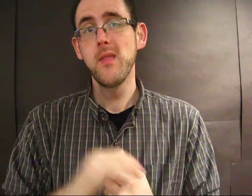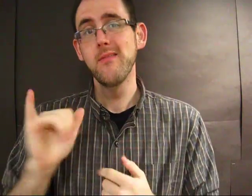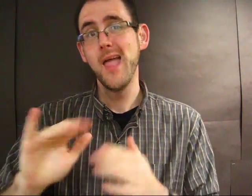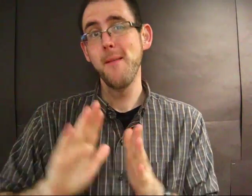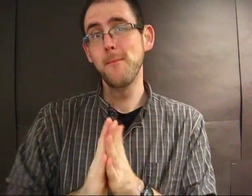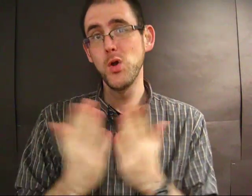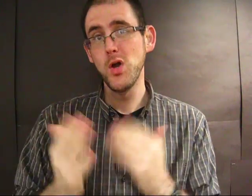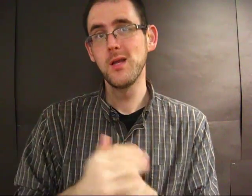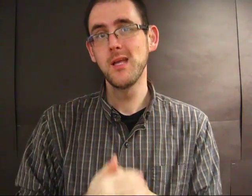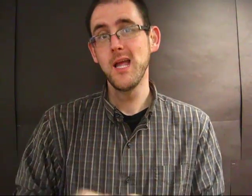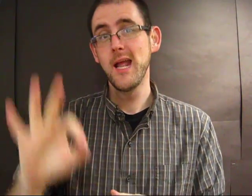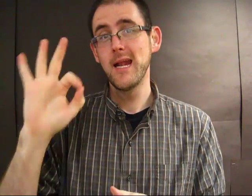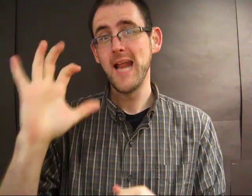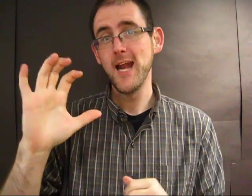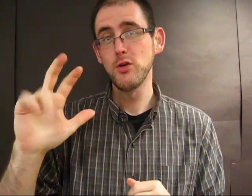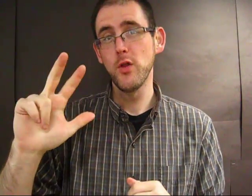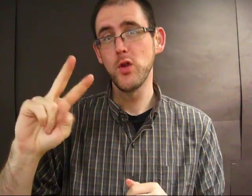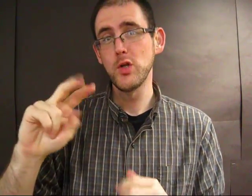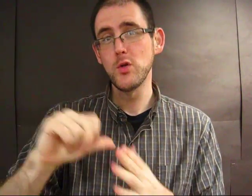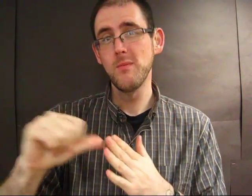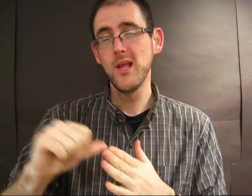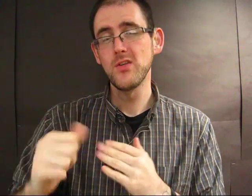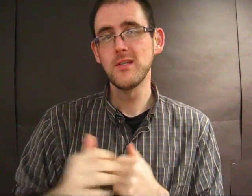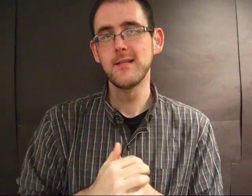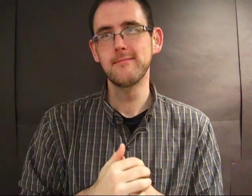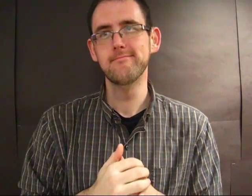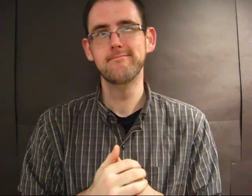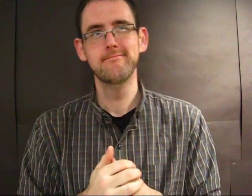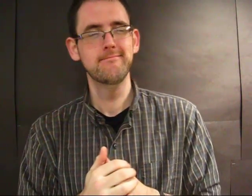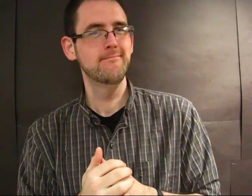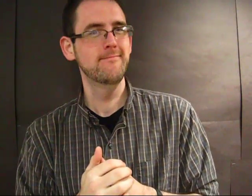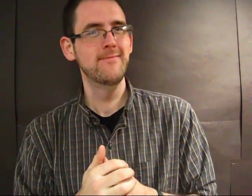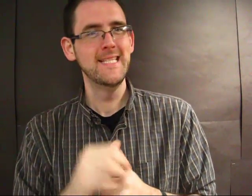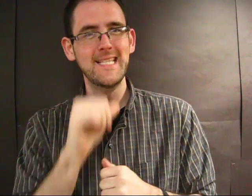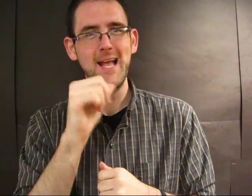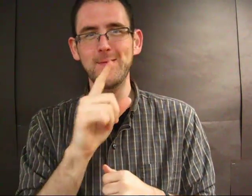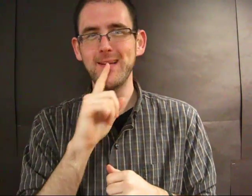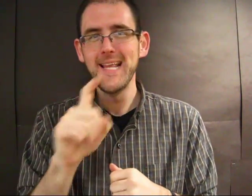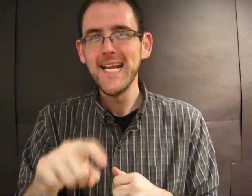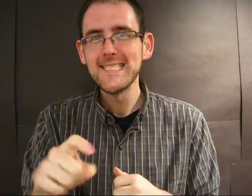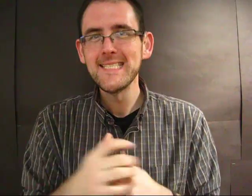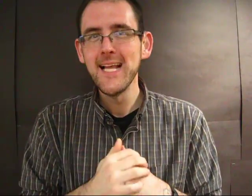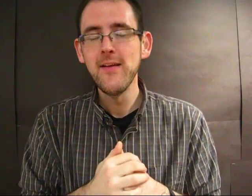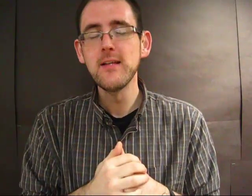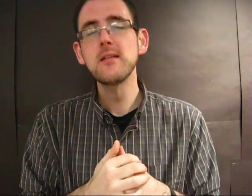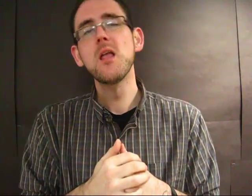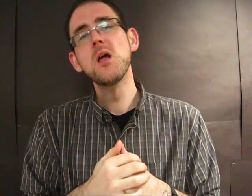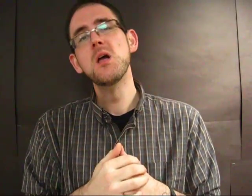That book, all 932 pages ... ... well, they're not really necessary.